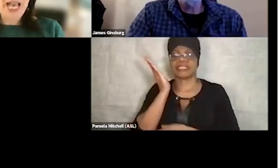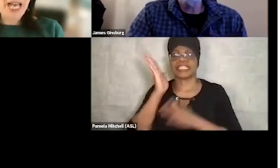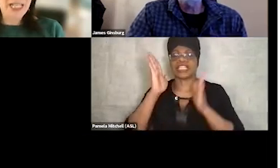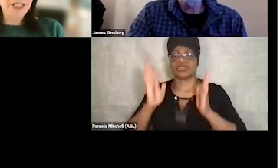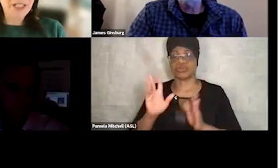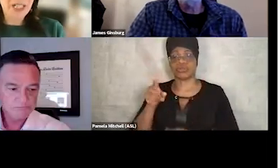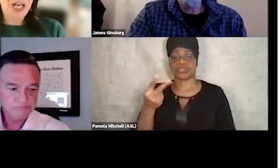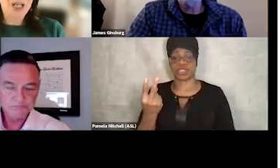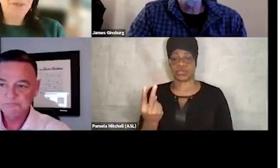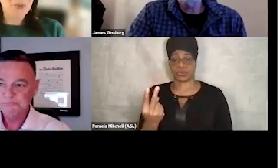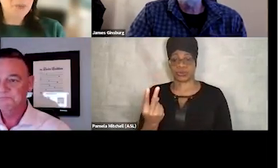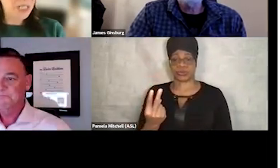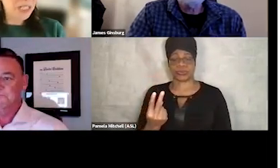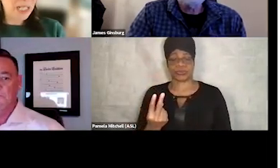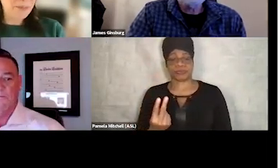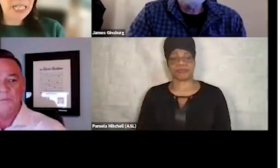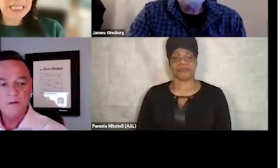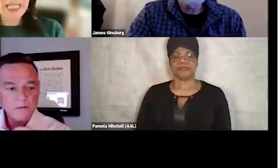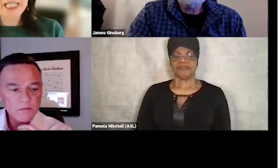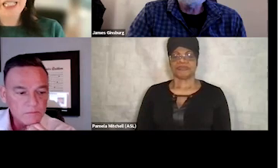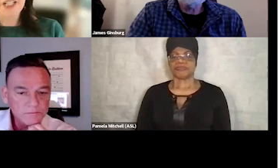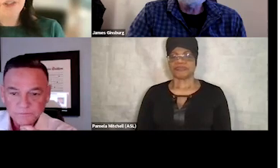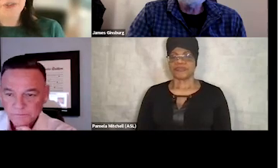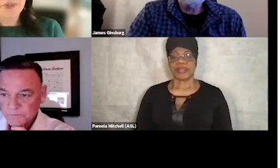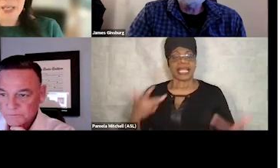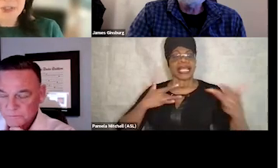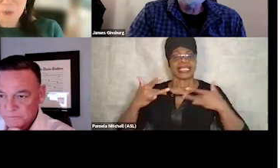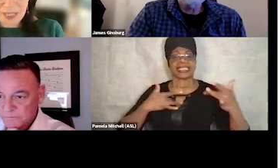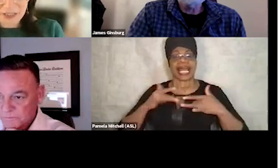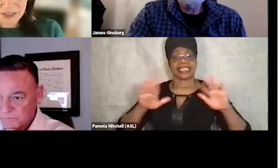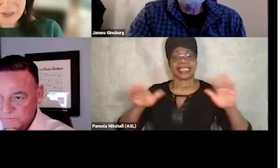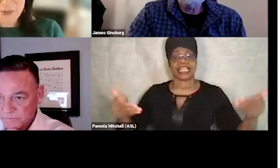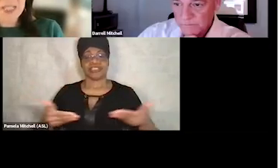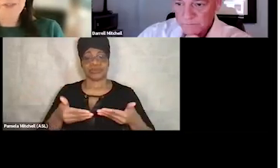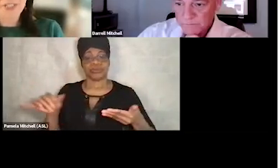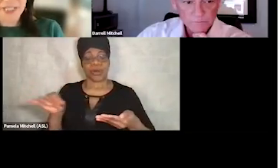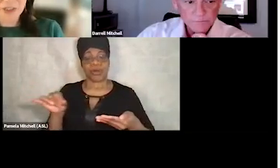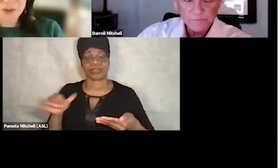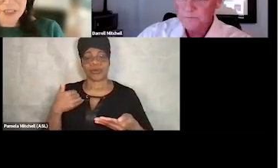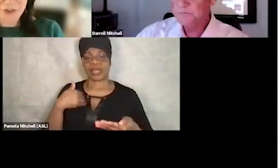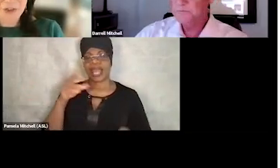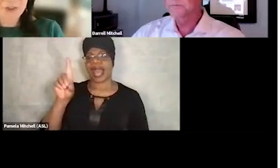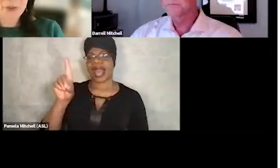and am excited to introduce them as well. So we have Darrell Mitchell,